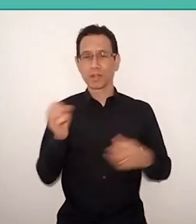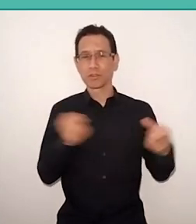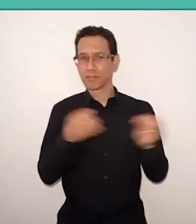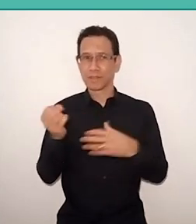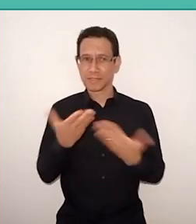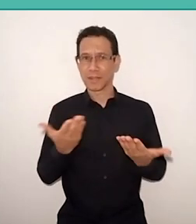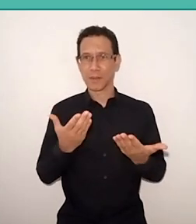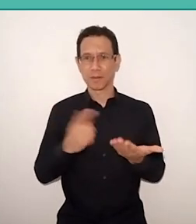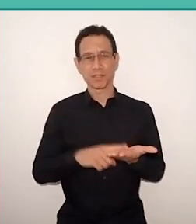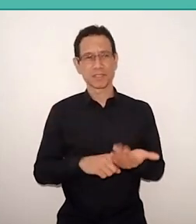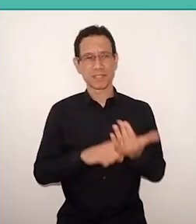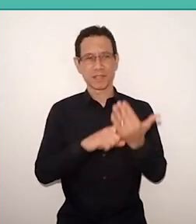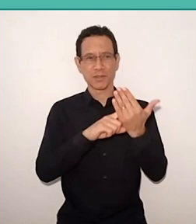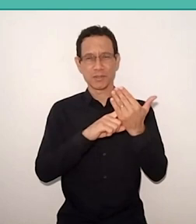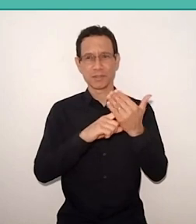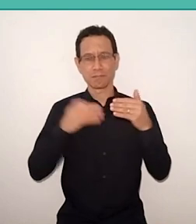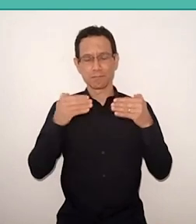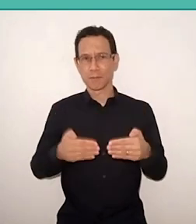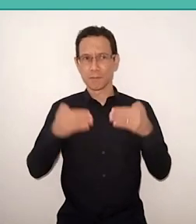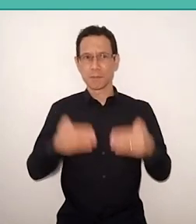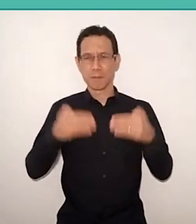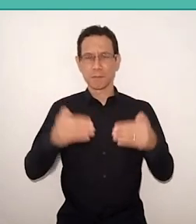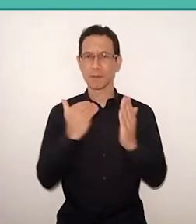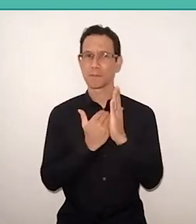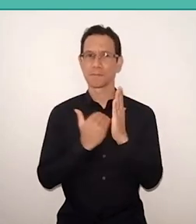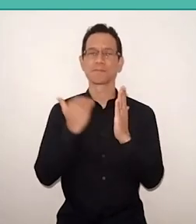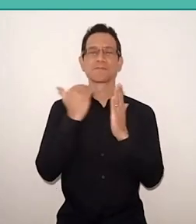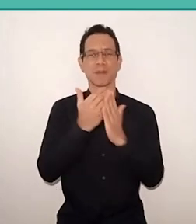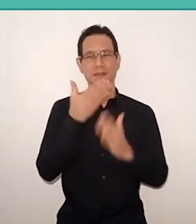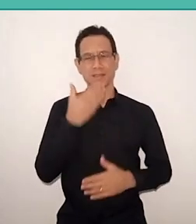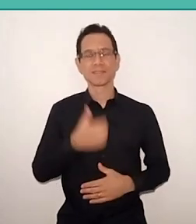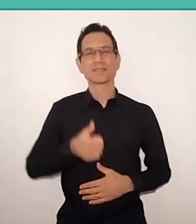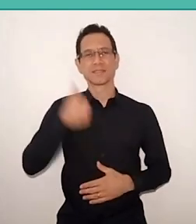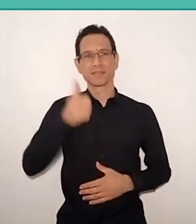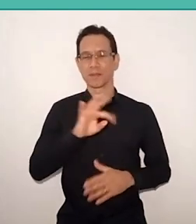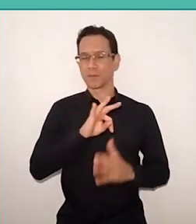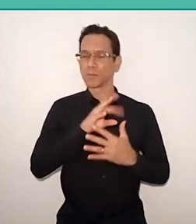to advance more and more, to improve more and more all these questions.